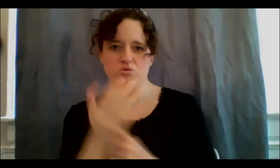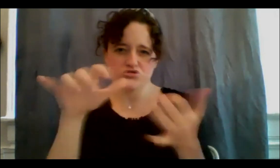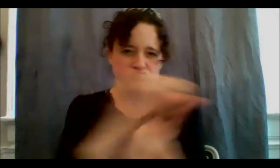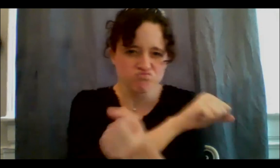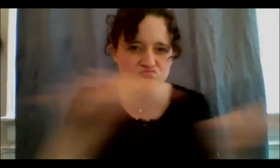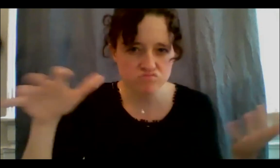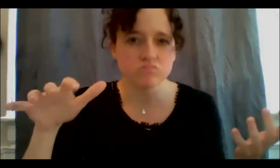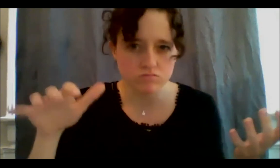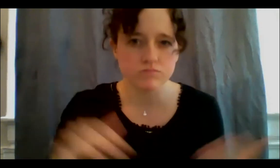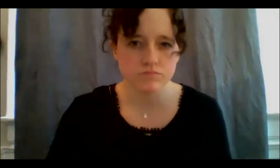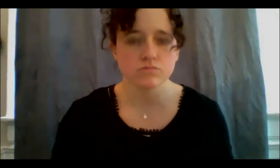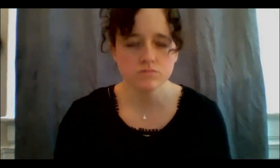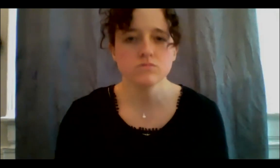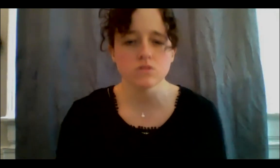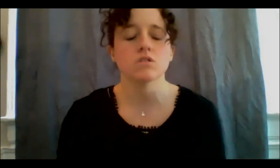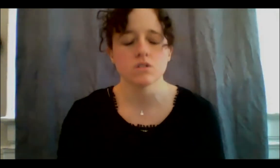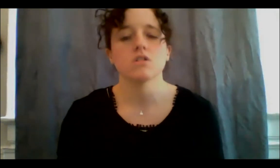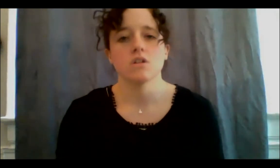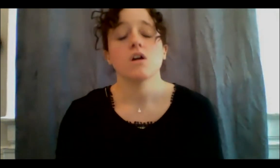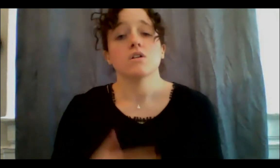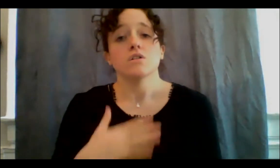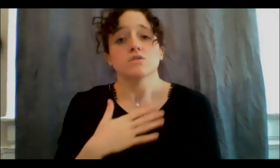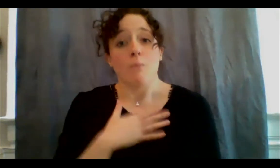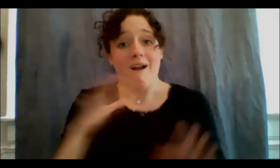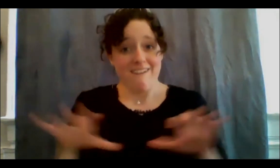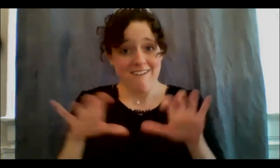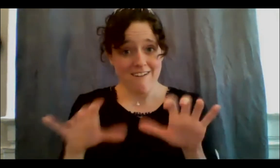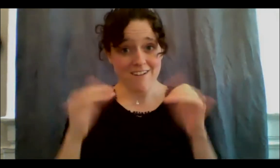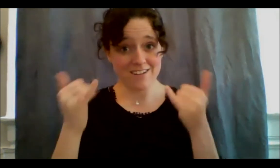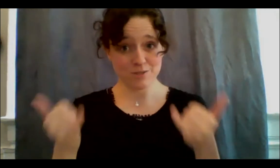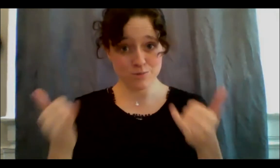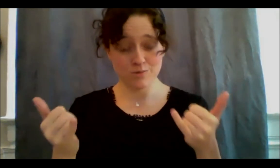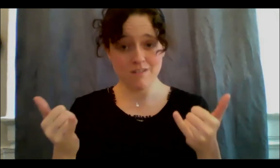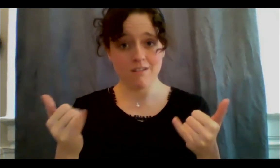sharing with you smudging is the very most important thing I can do as an